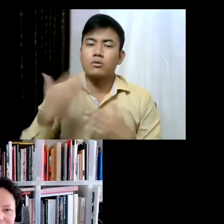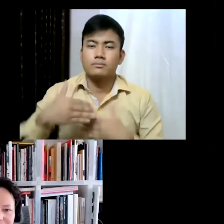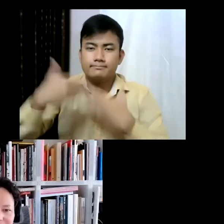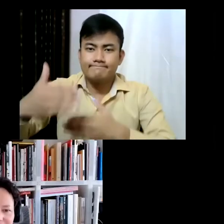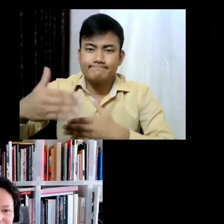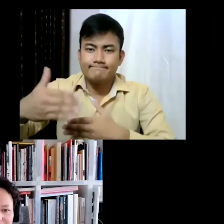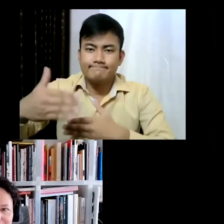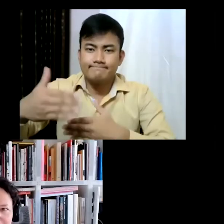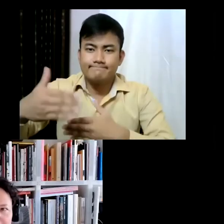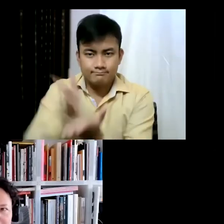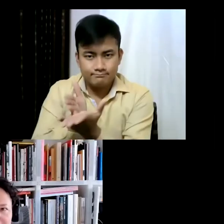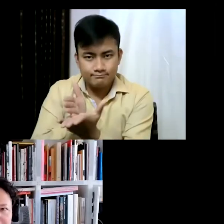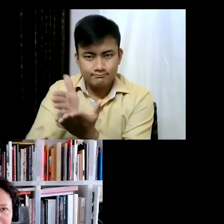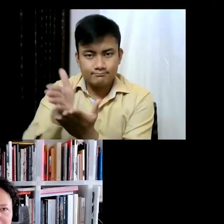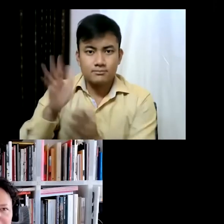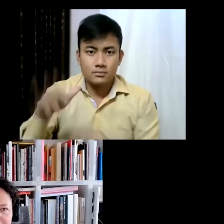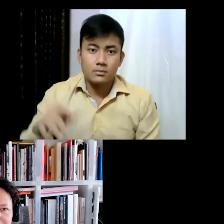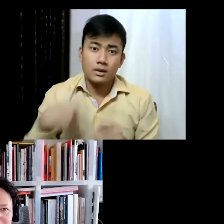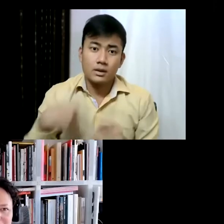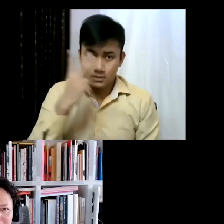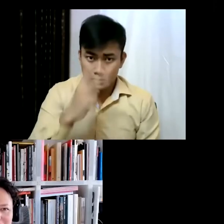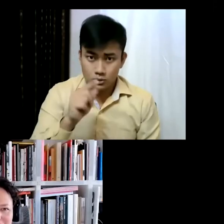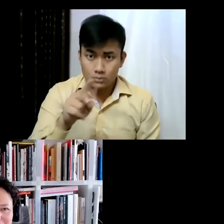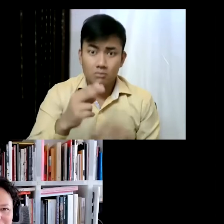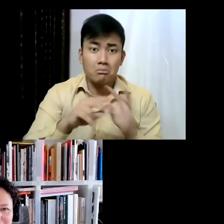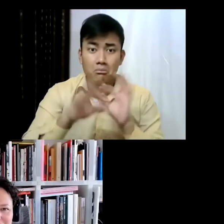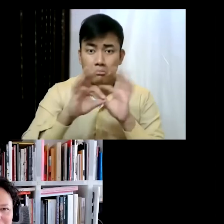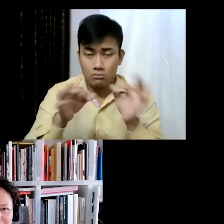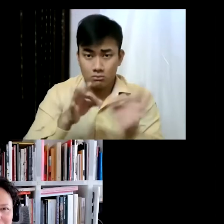Yeah, I really like the way you link the various arts, you know, you start... you take literature